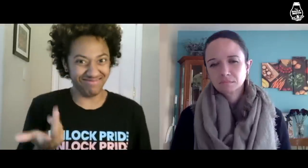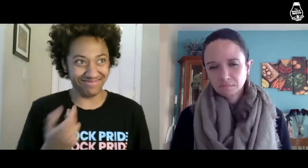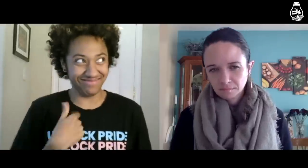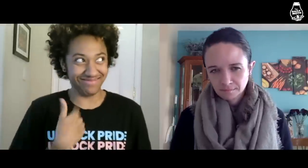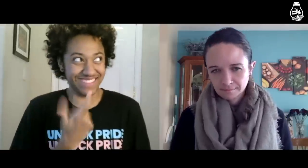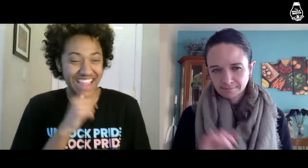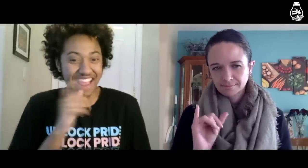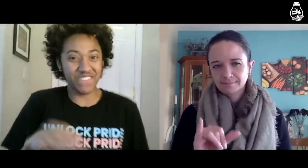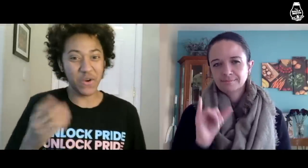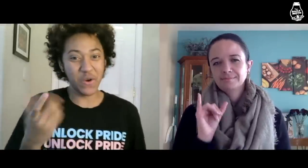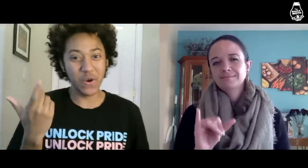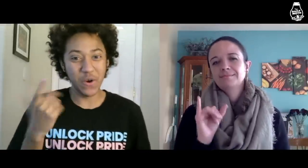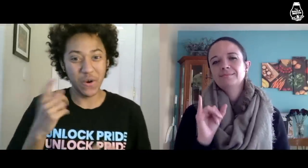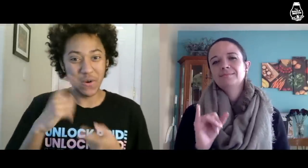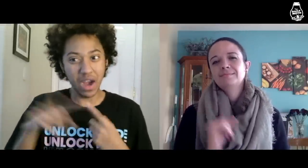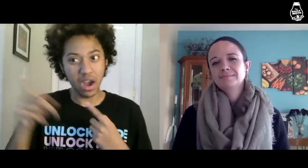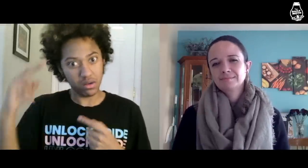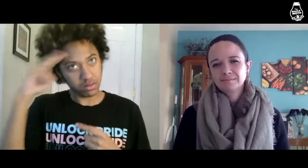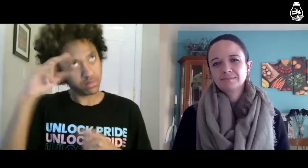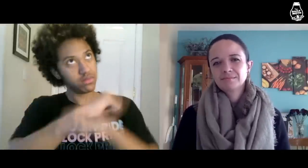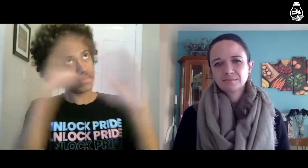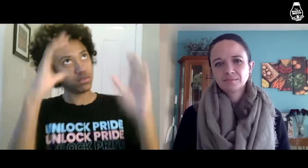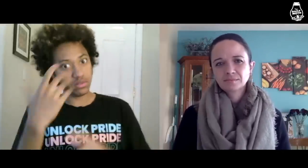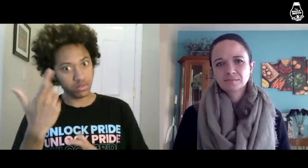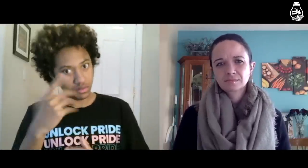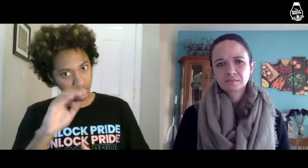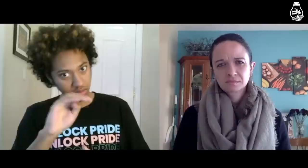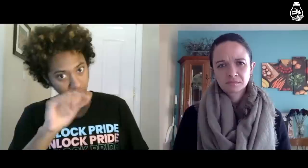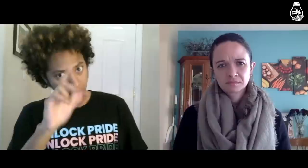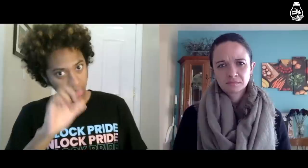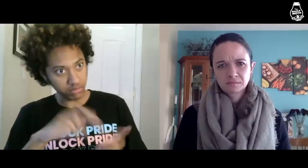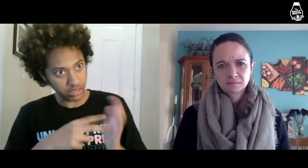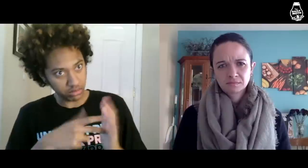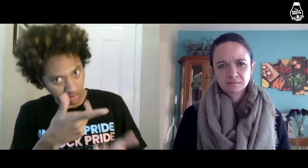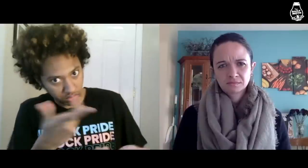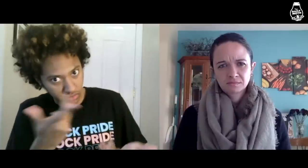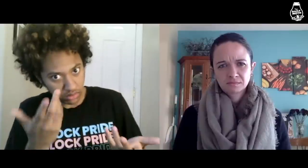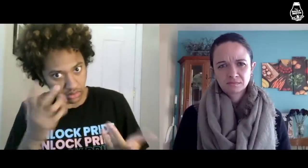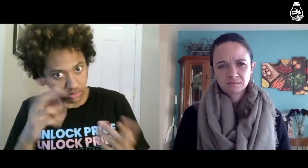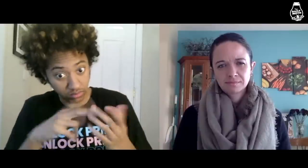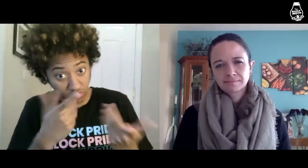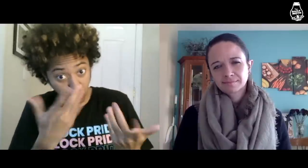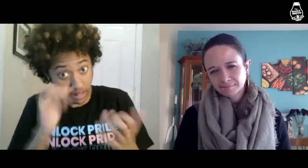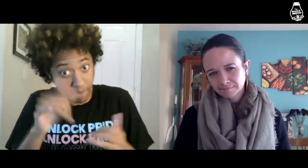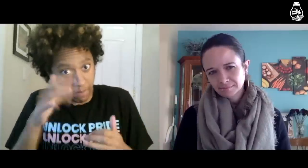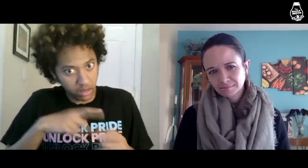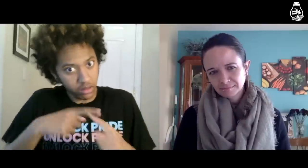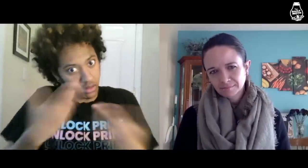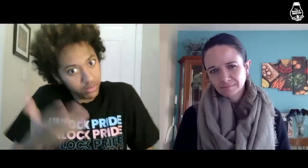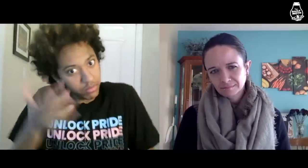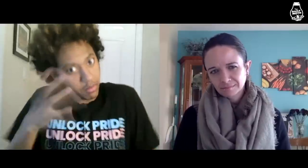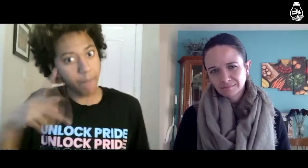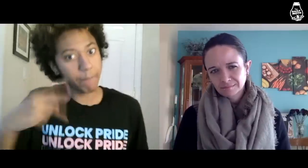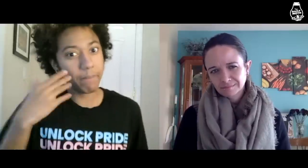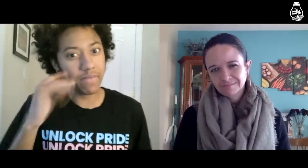I don’t have to, but they think that being male means I need to man up.